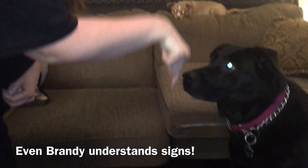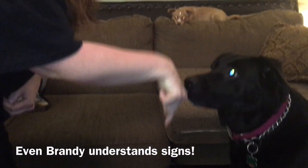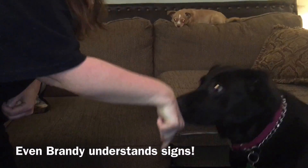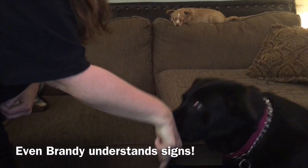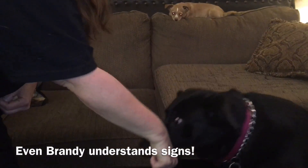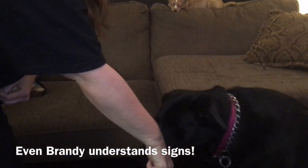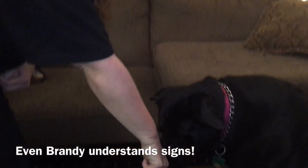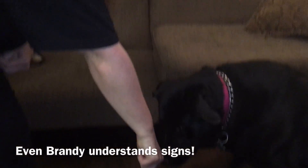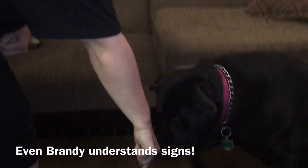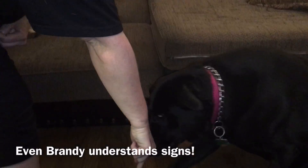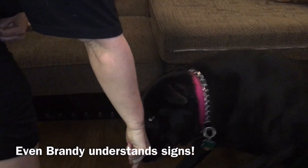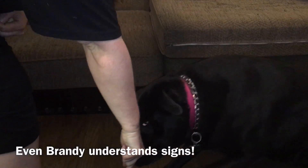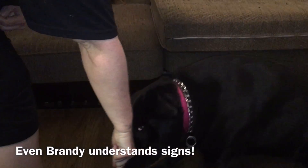down